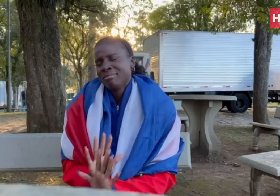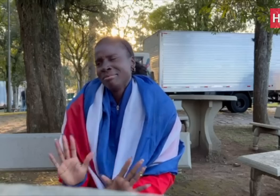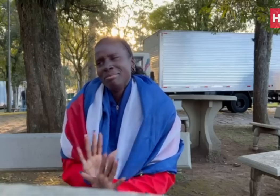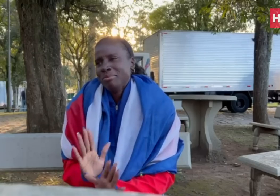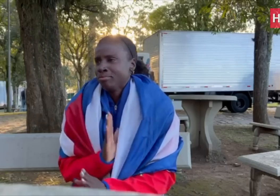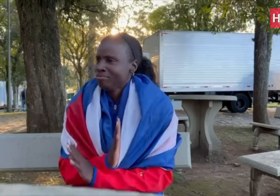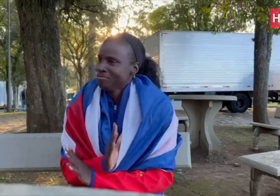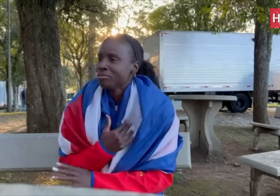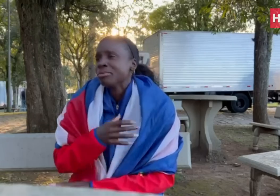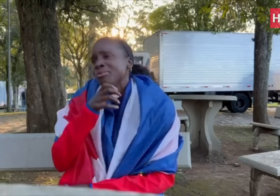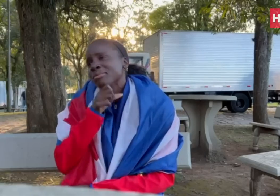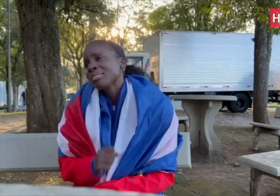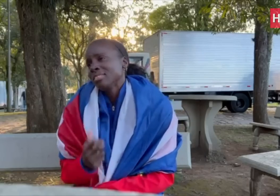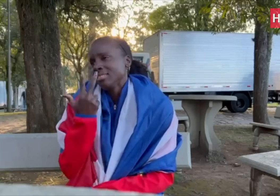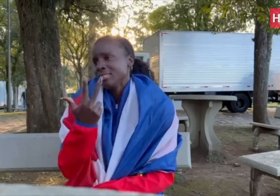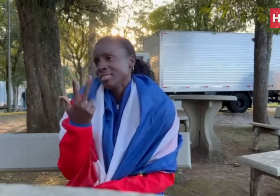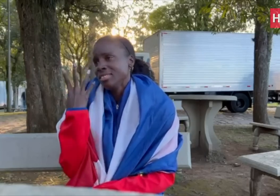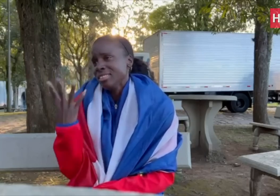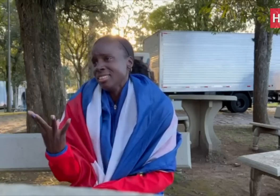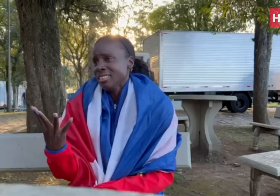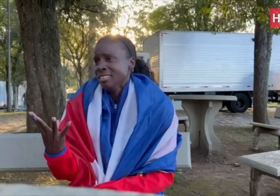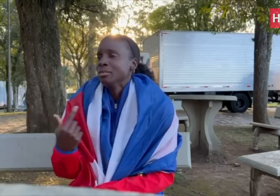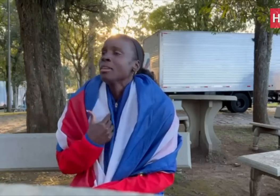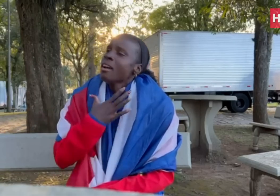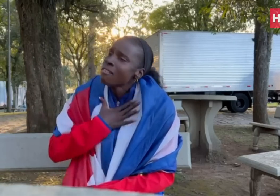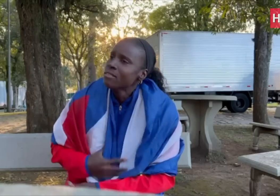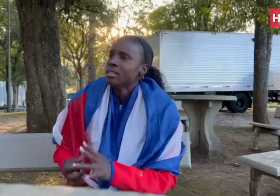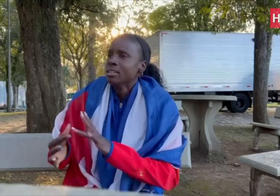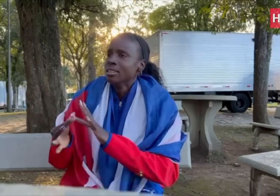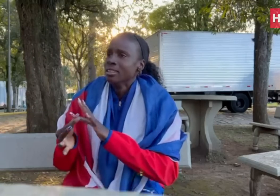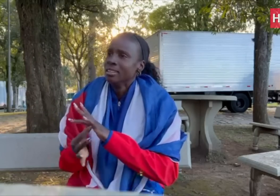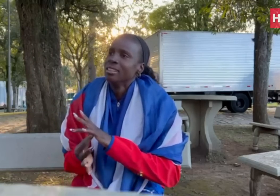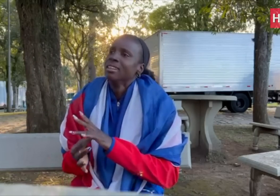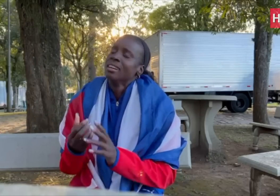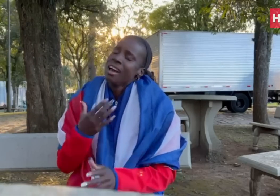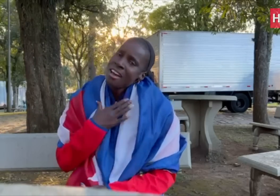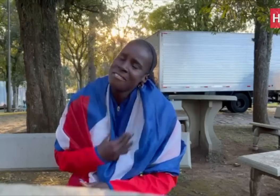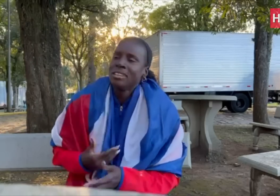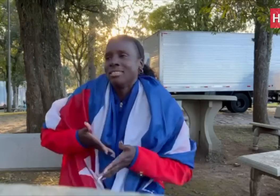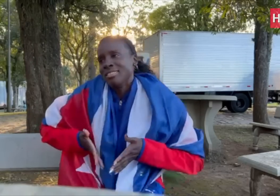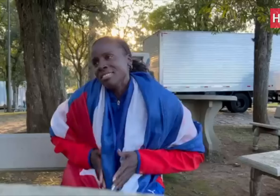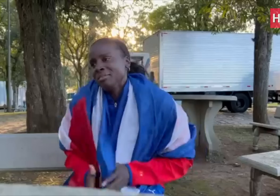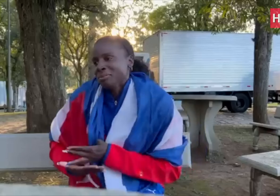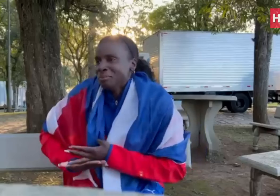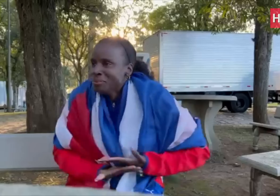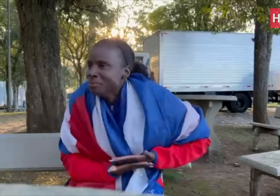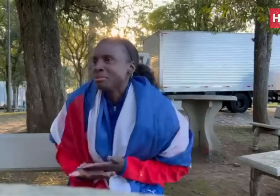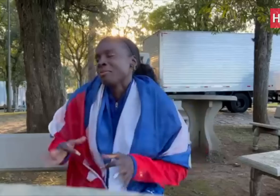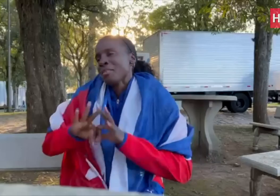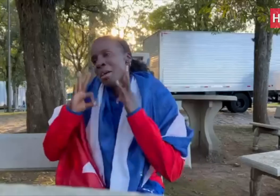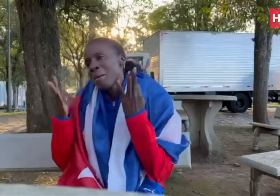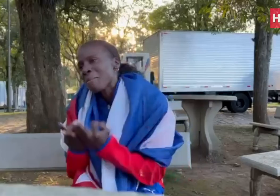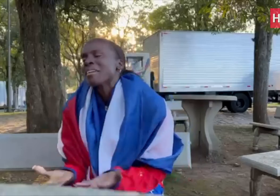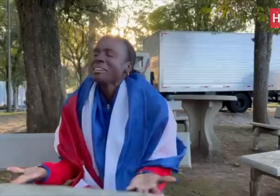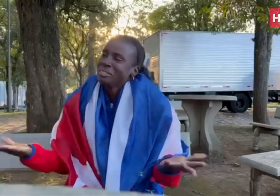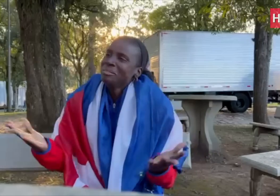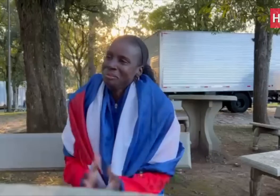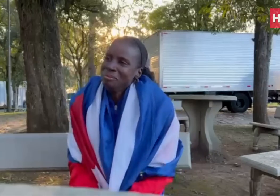This’ll be my last Deaflympics as I’m turning 34 years old, so I’m ready to move on to have a marriage and family.